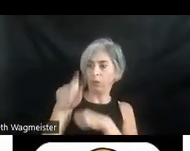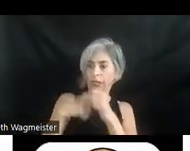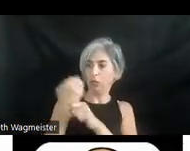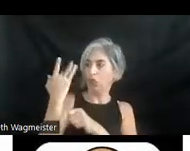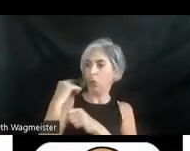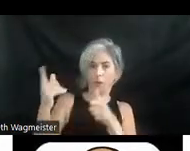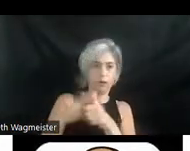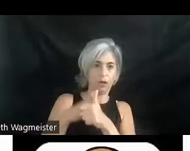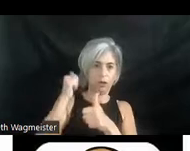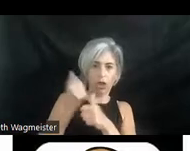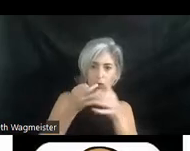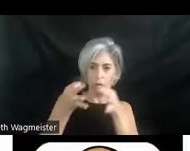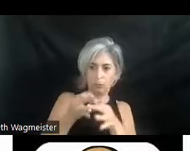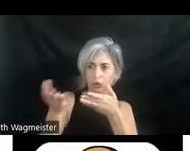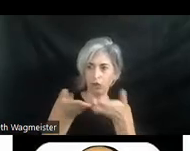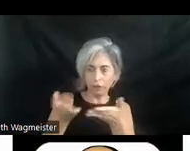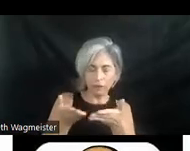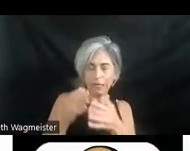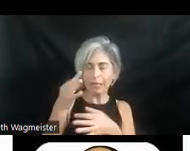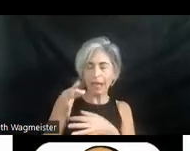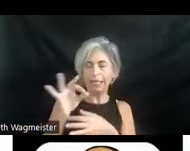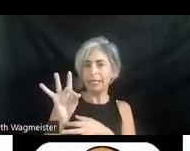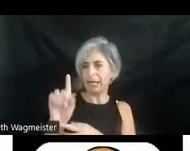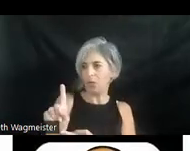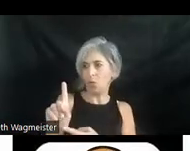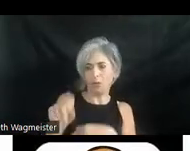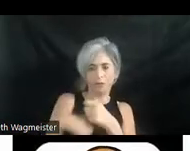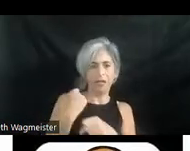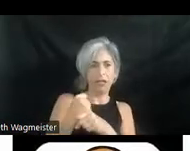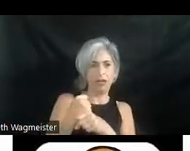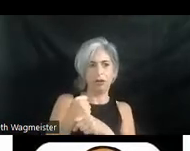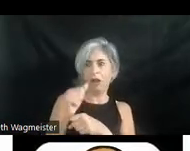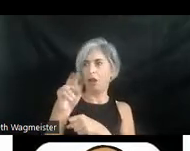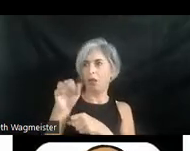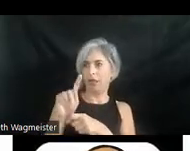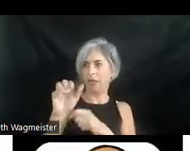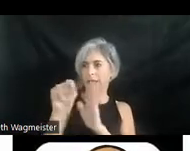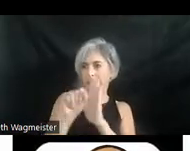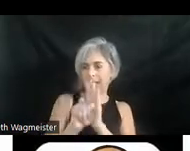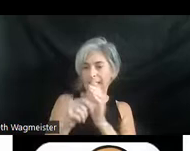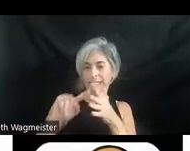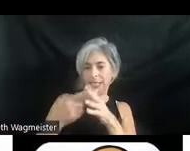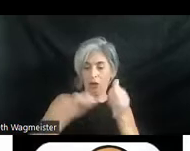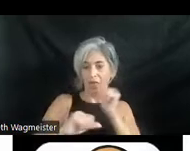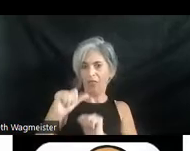audio description service in 1981 at arena stage. Started in theater. And I've been working